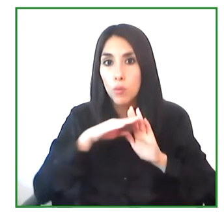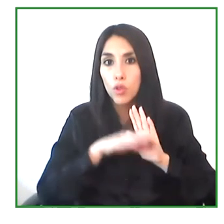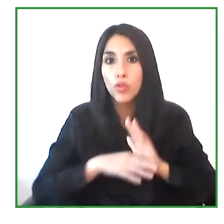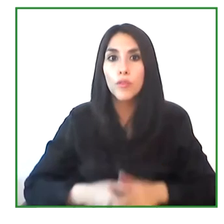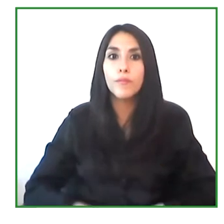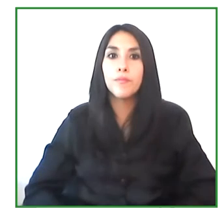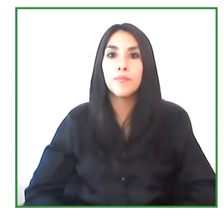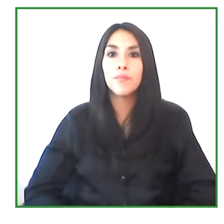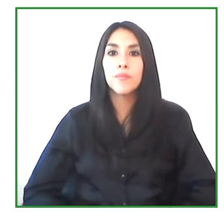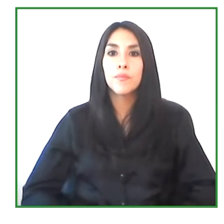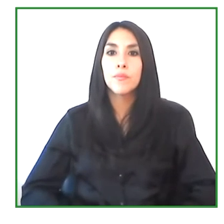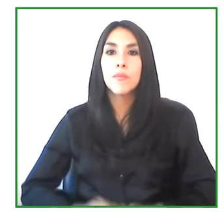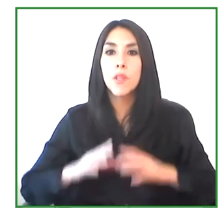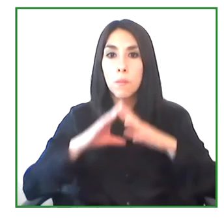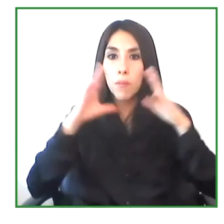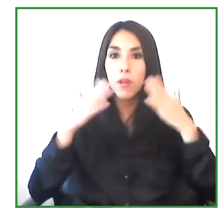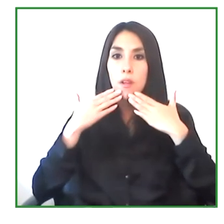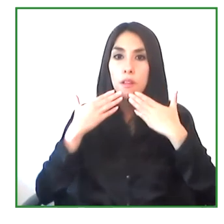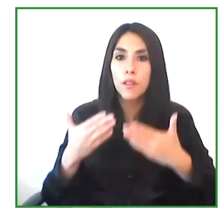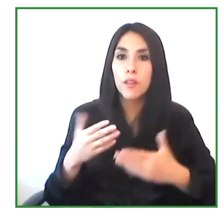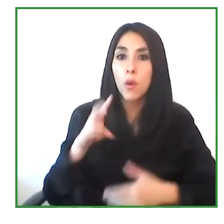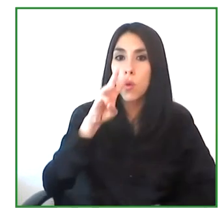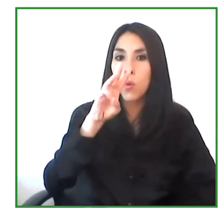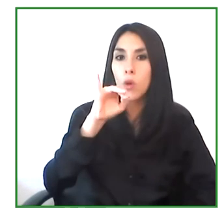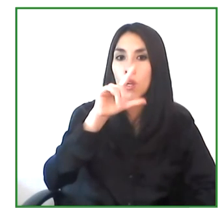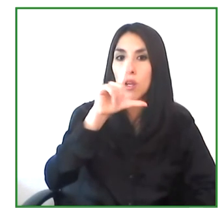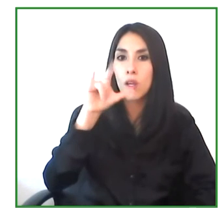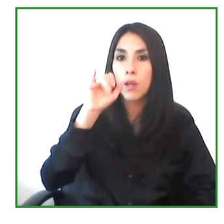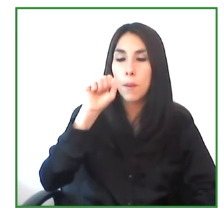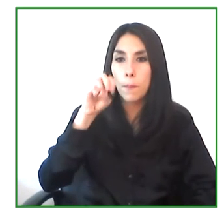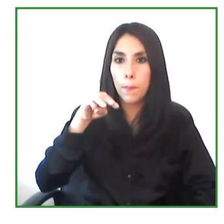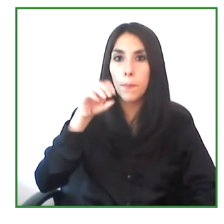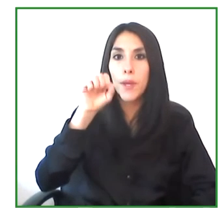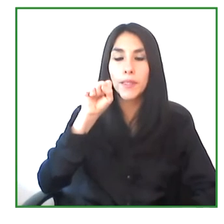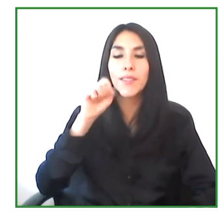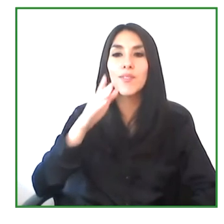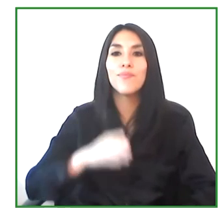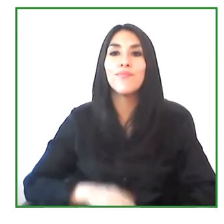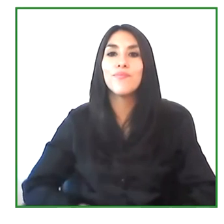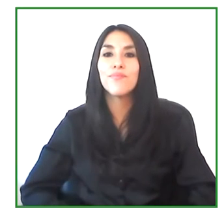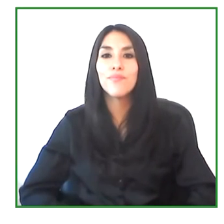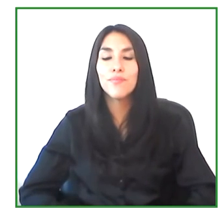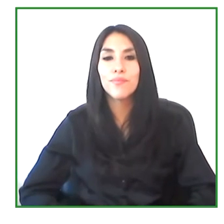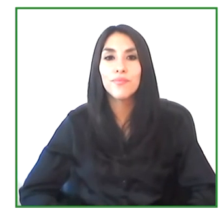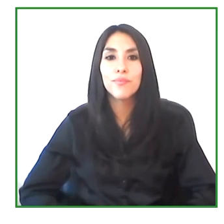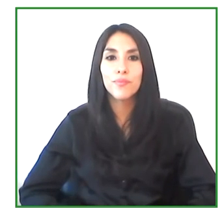thank you so much, Williams, for your commitment that we have seen from the very first moment.